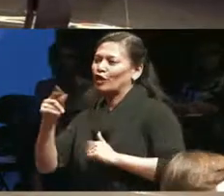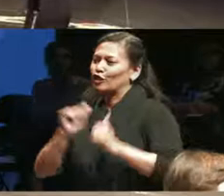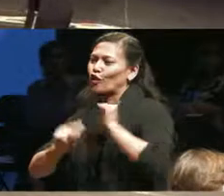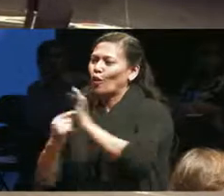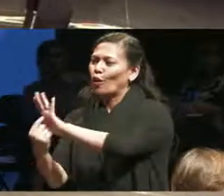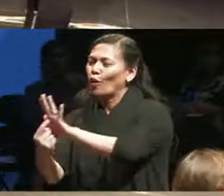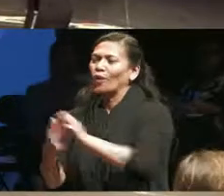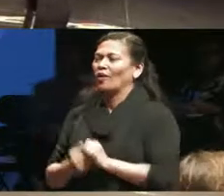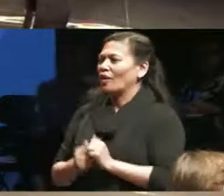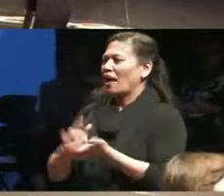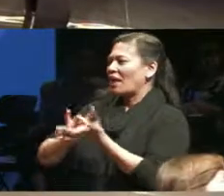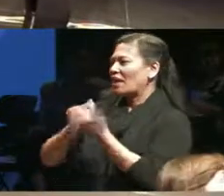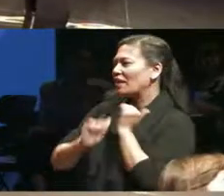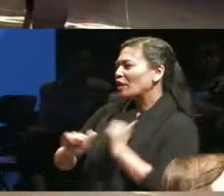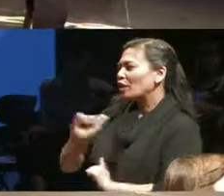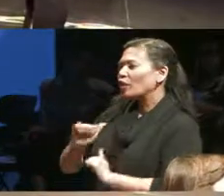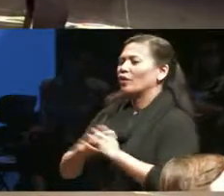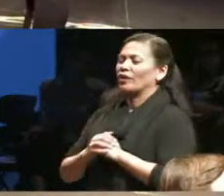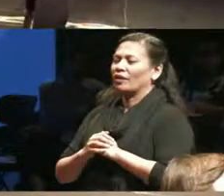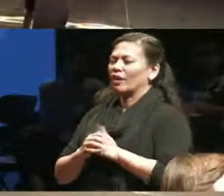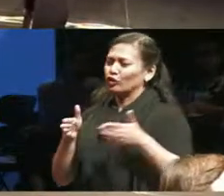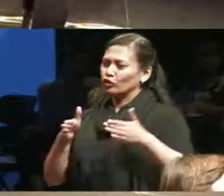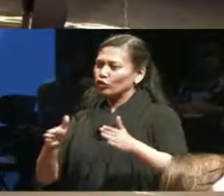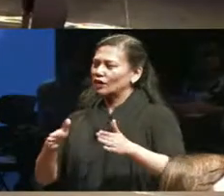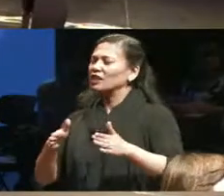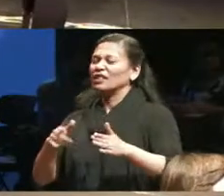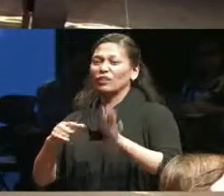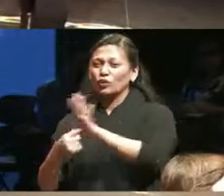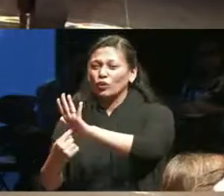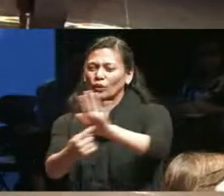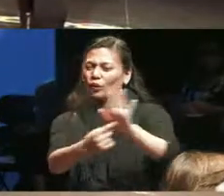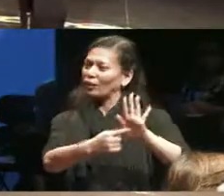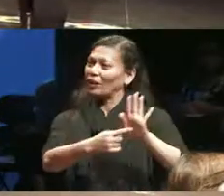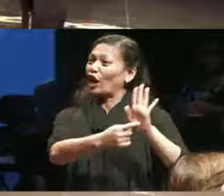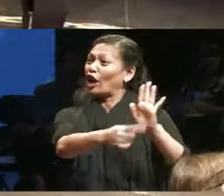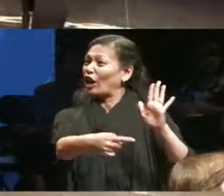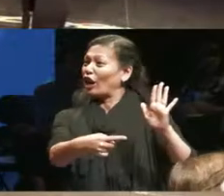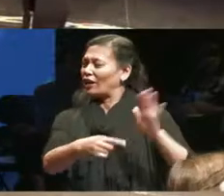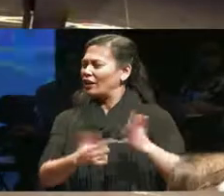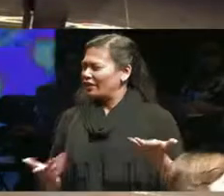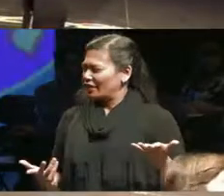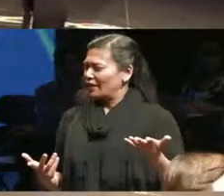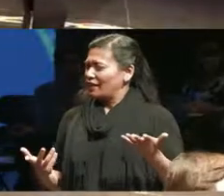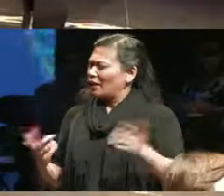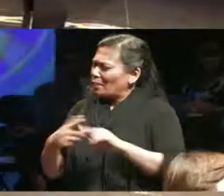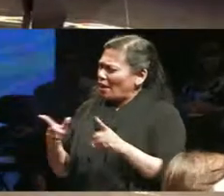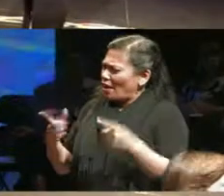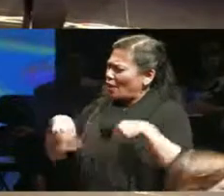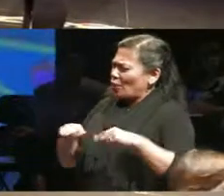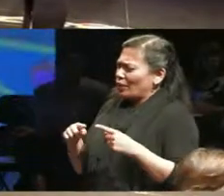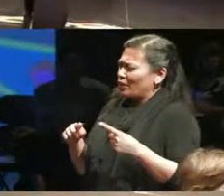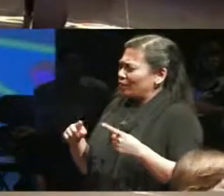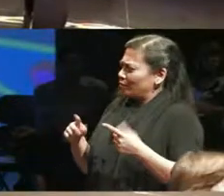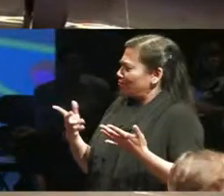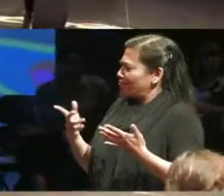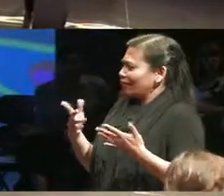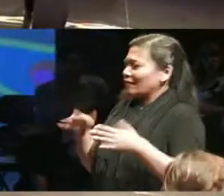streets and and that's something that we when we enter onto a stage I feel it